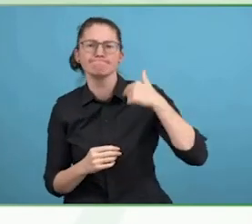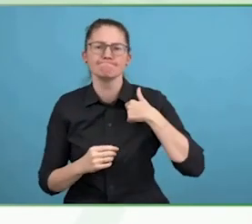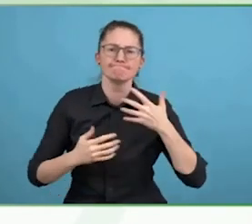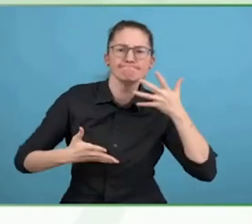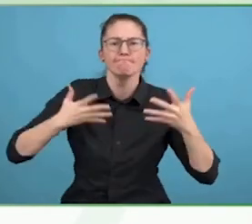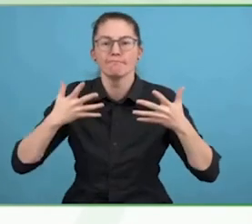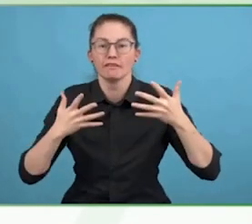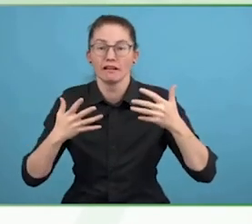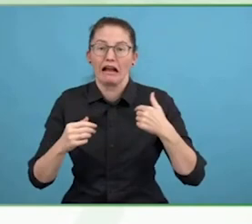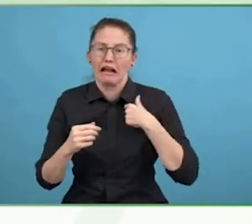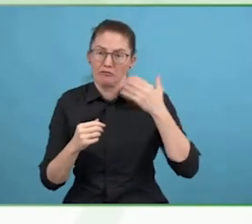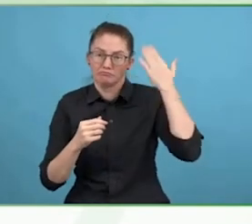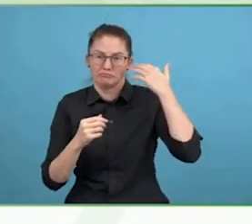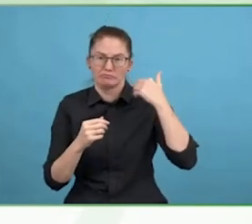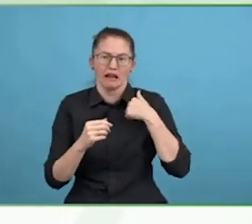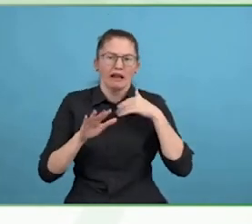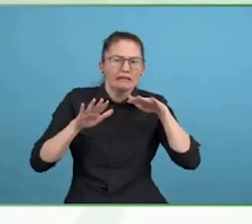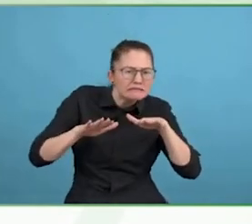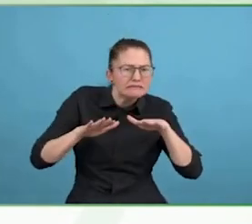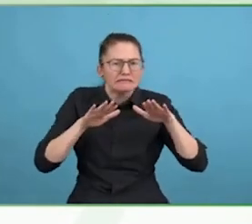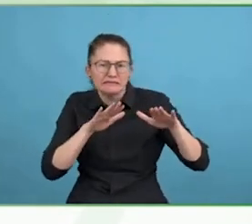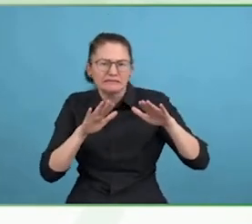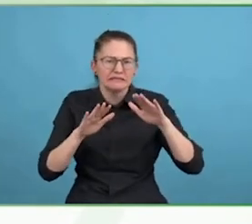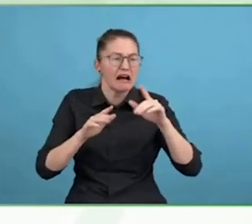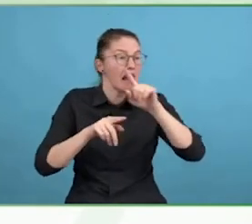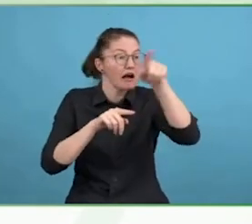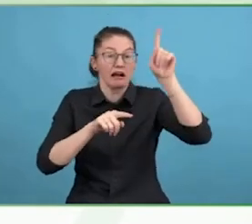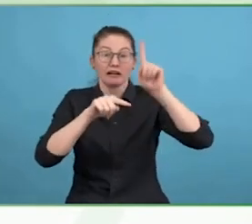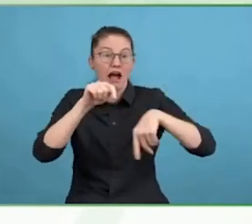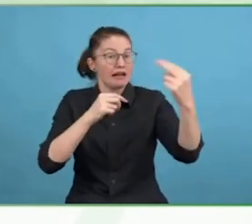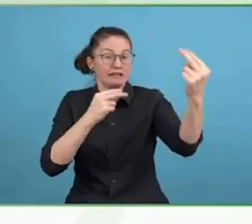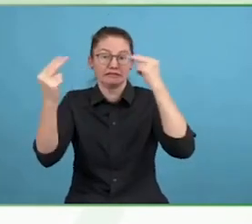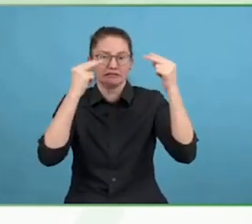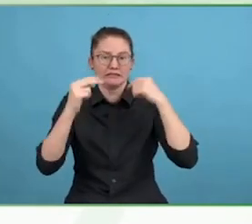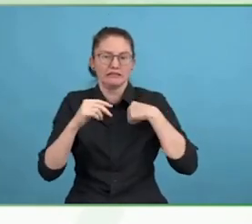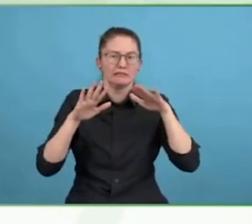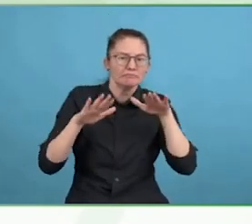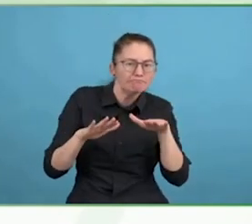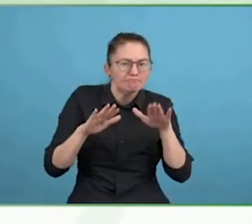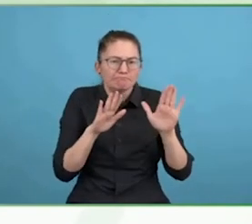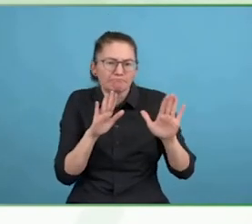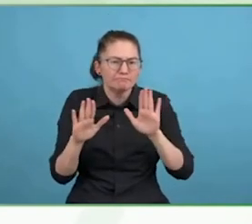This has a significant impact on our daily lived experiences.